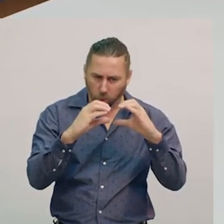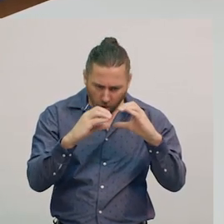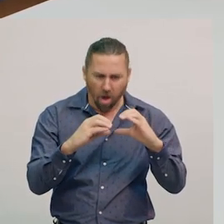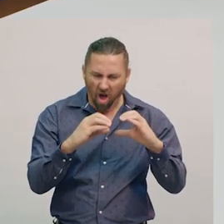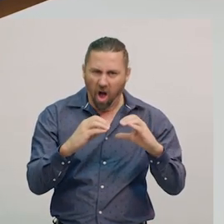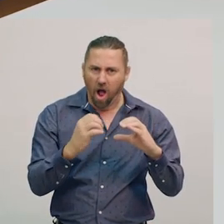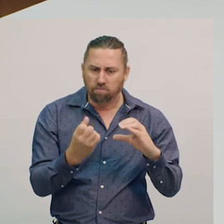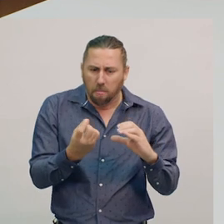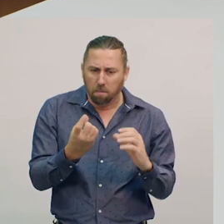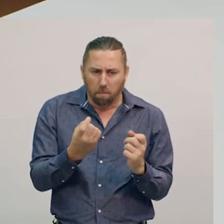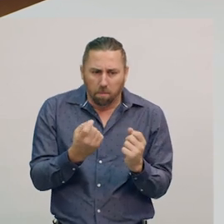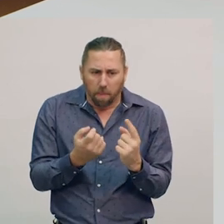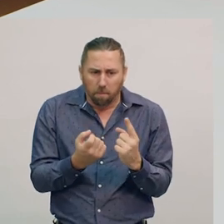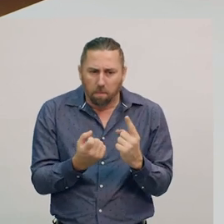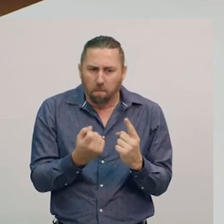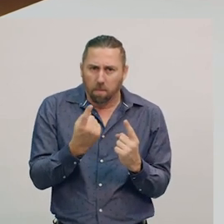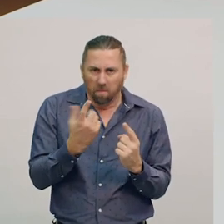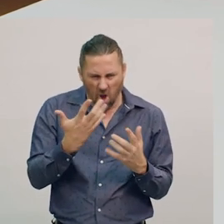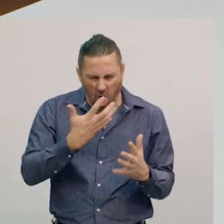It’s getting really hot.